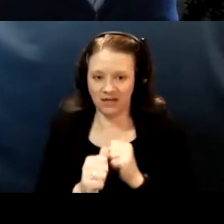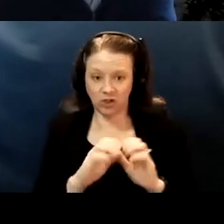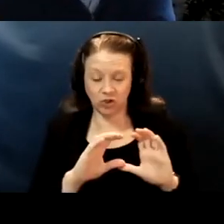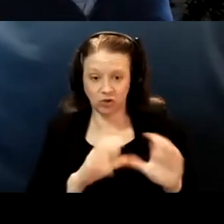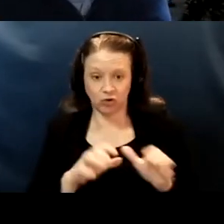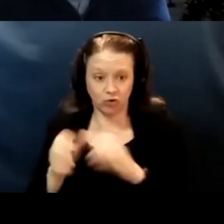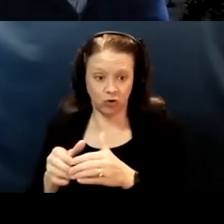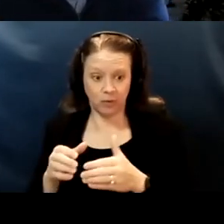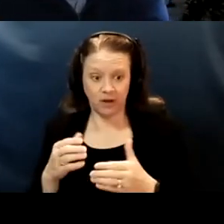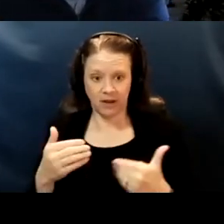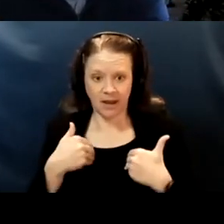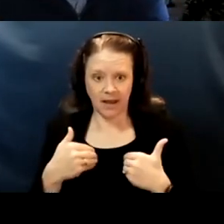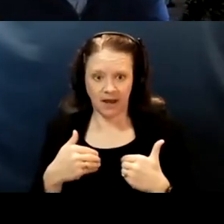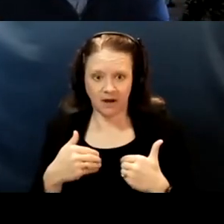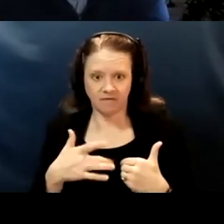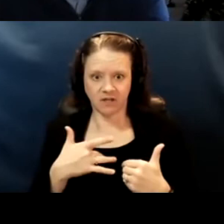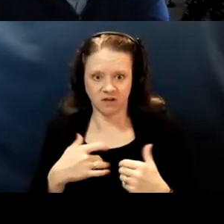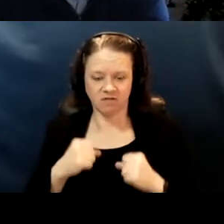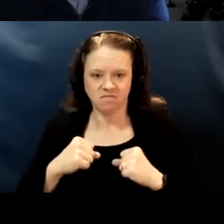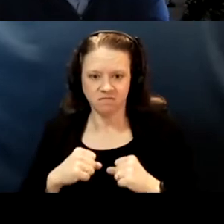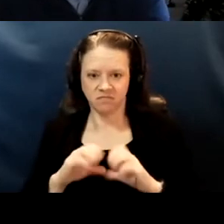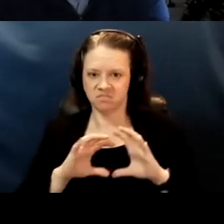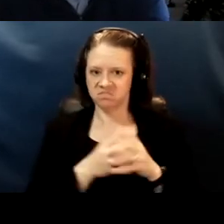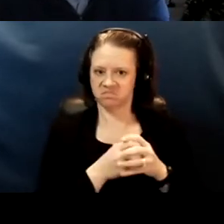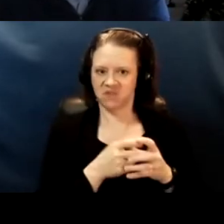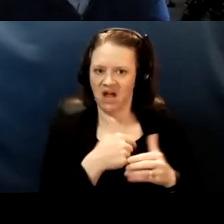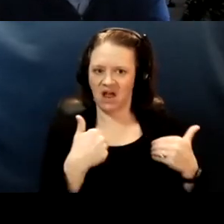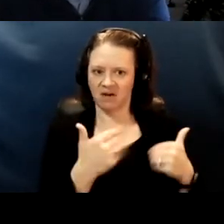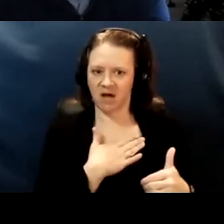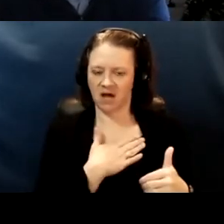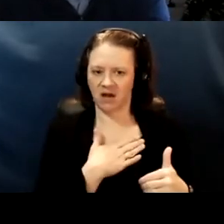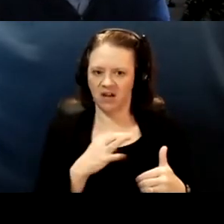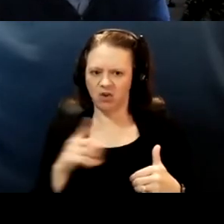they had flashes of tribalism. I got mine. And if you get yours that means I'm losing mine.